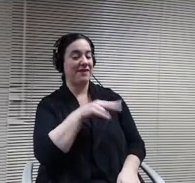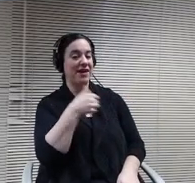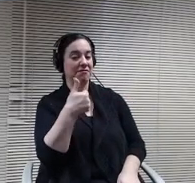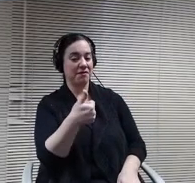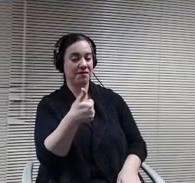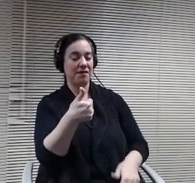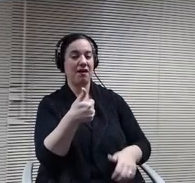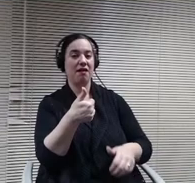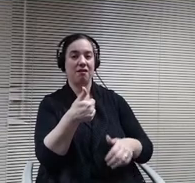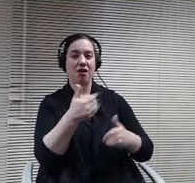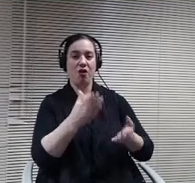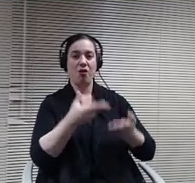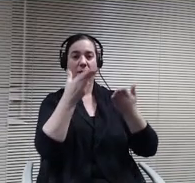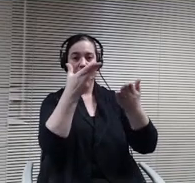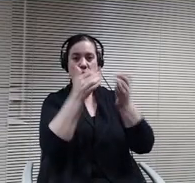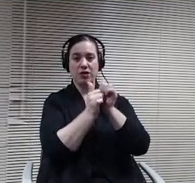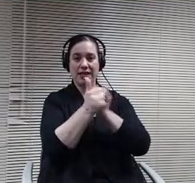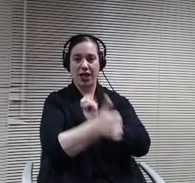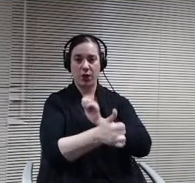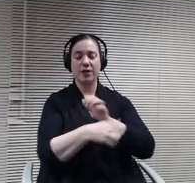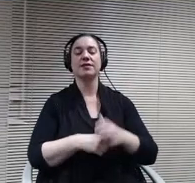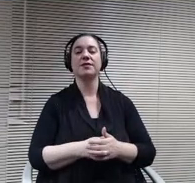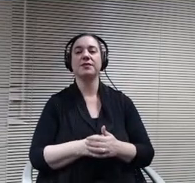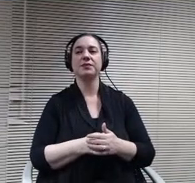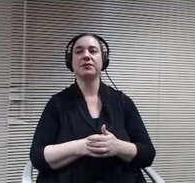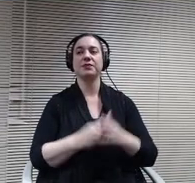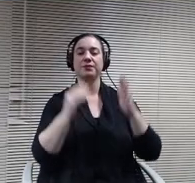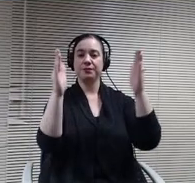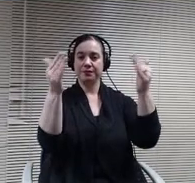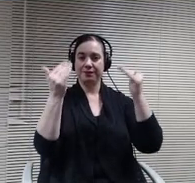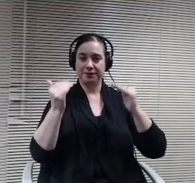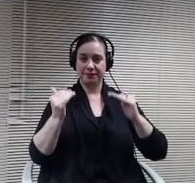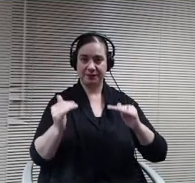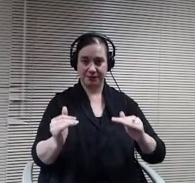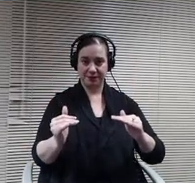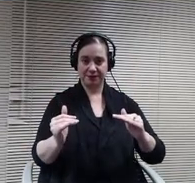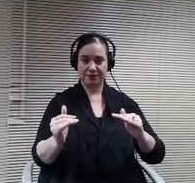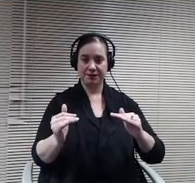We moved to our next item, which is the designation of official